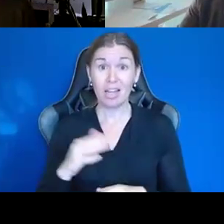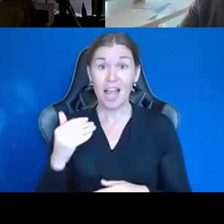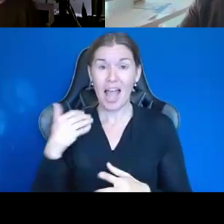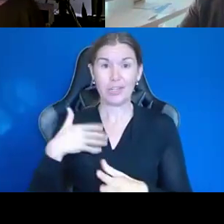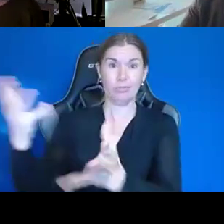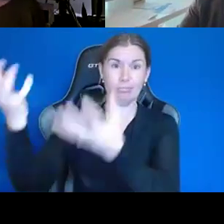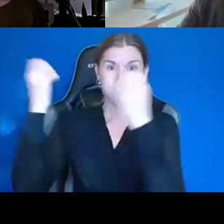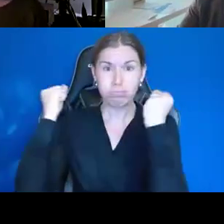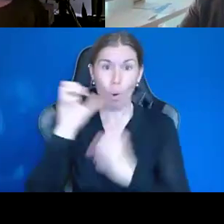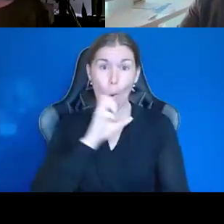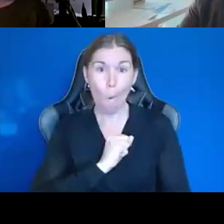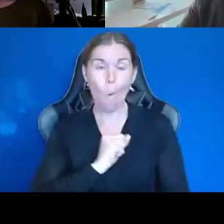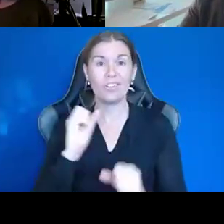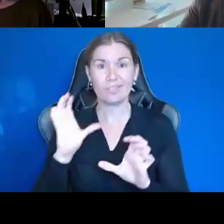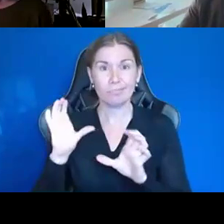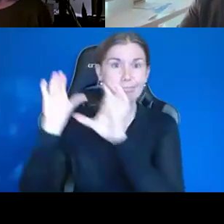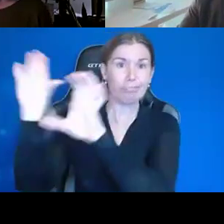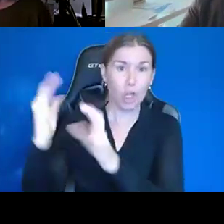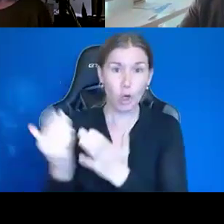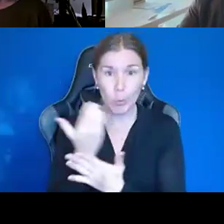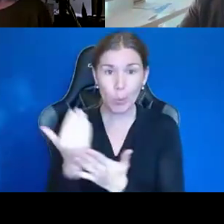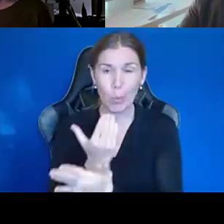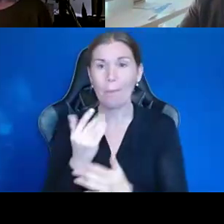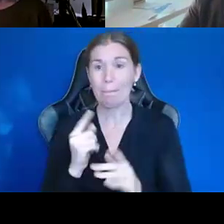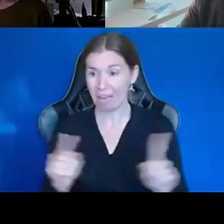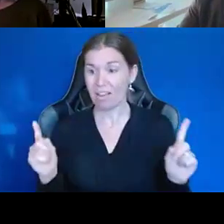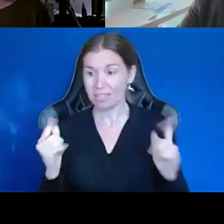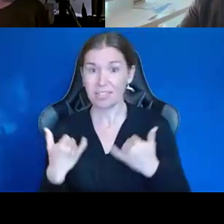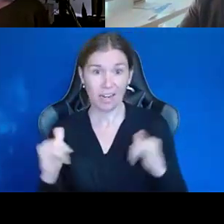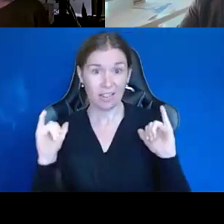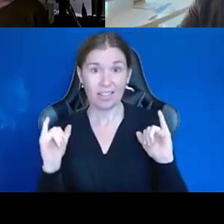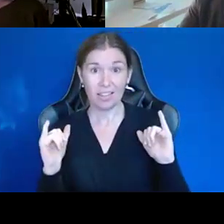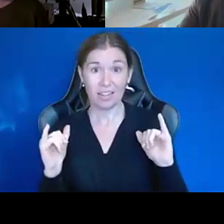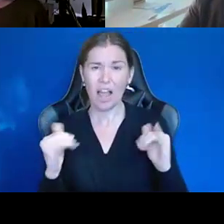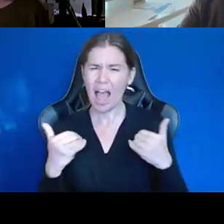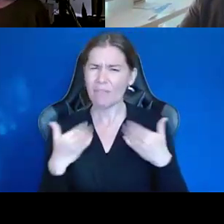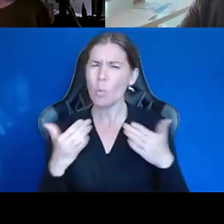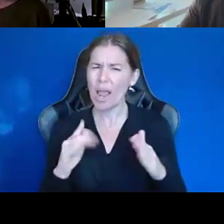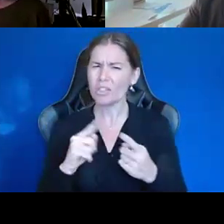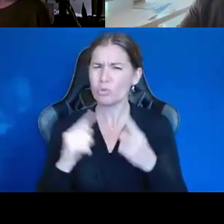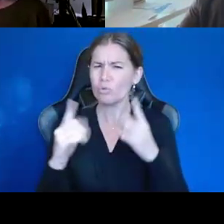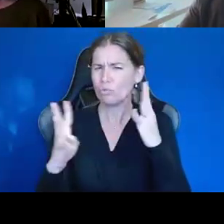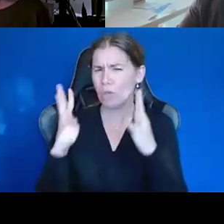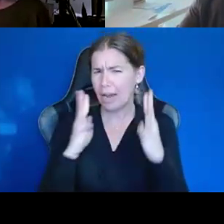I mean it was dreadful >> MICHAEL COYNE: And we only took one set. I know, we only but you know, there are ways to be creative with your money.